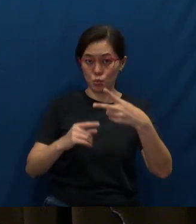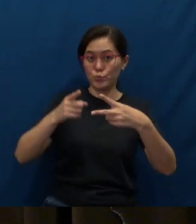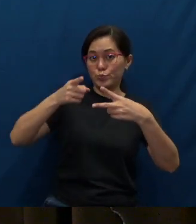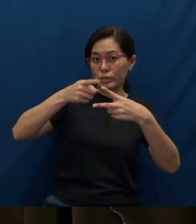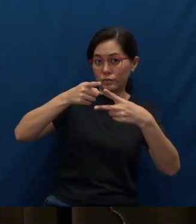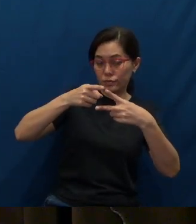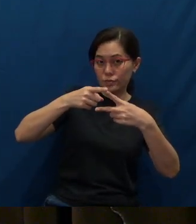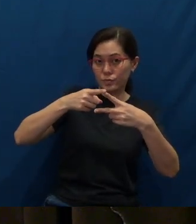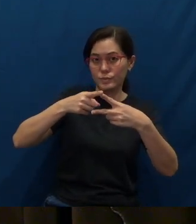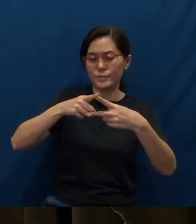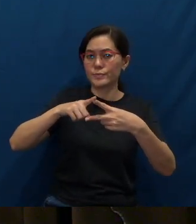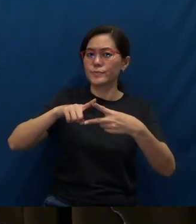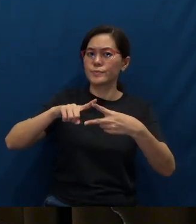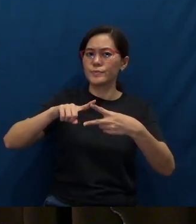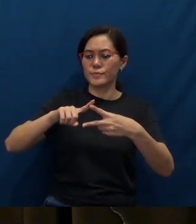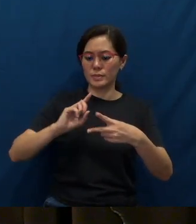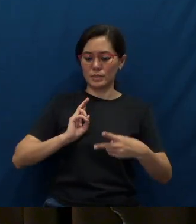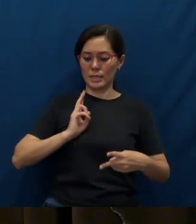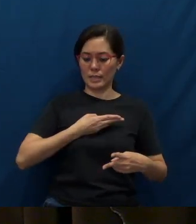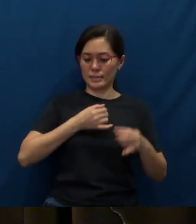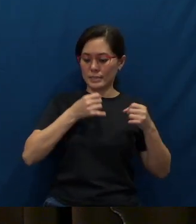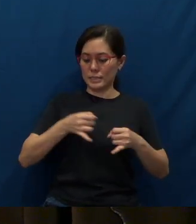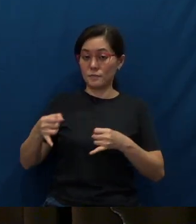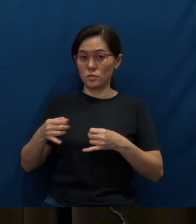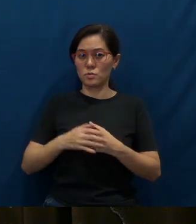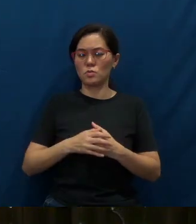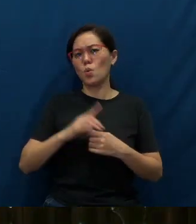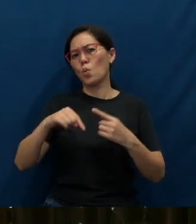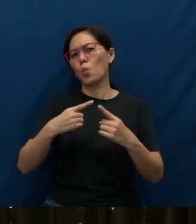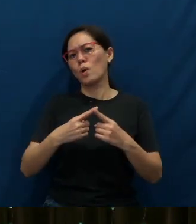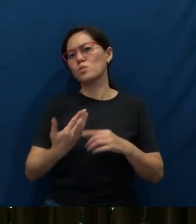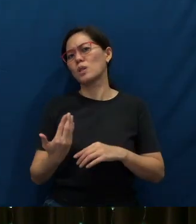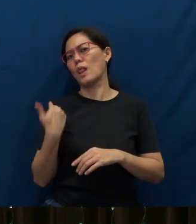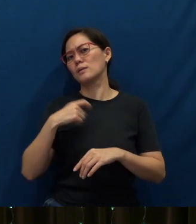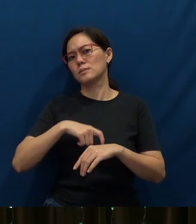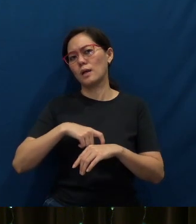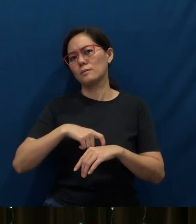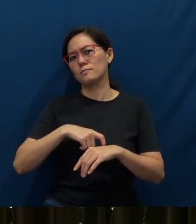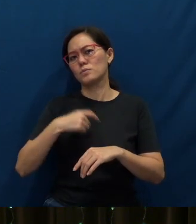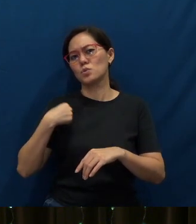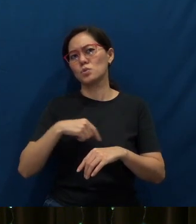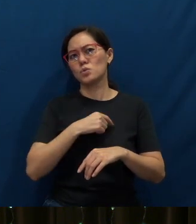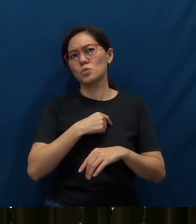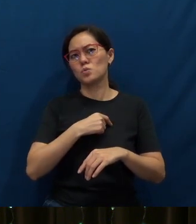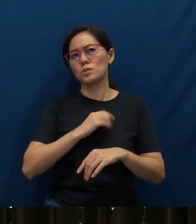Firstly, to us individually: When was the last time we died to ourselves?